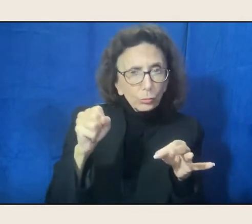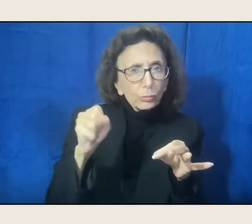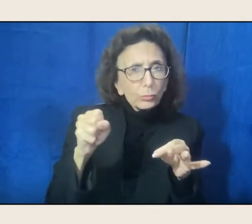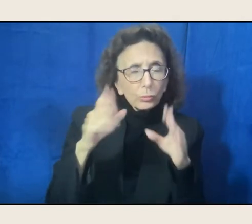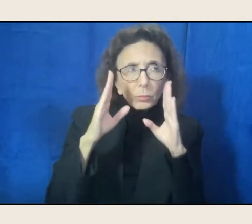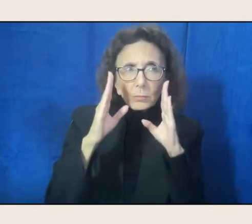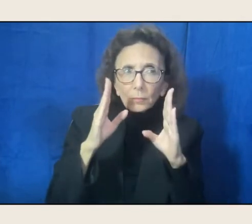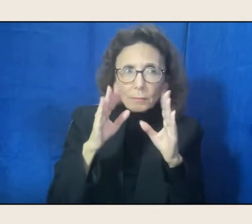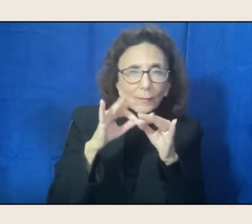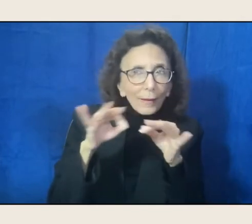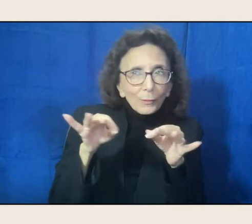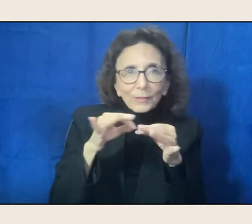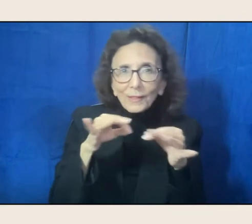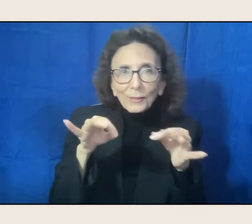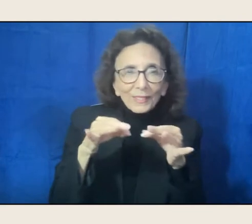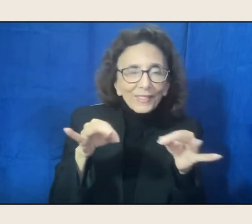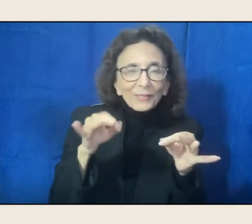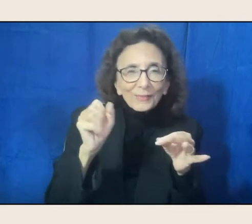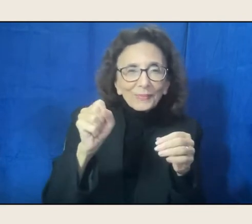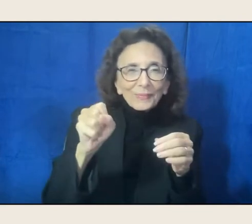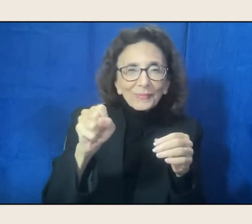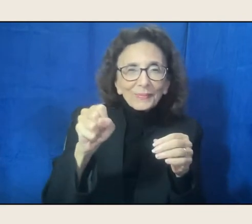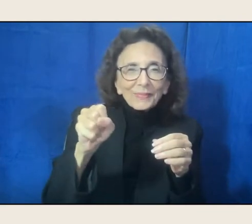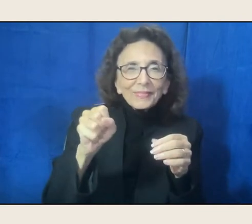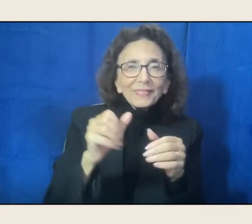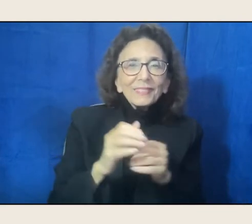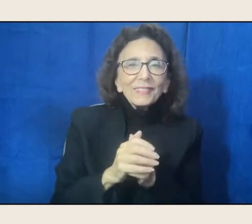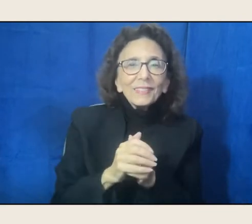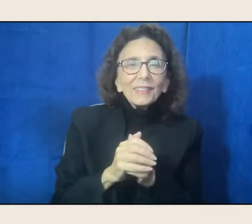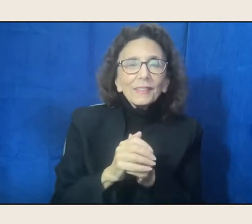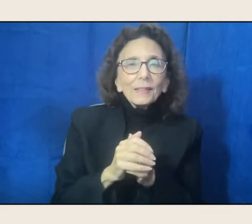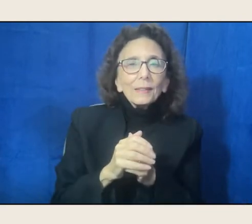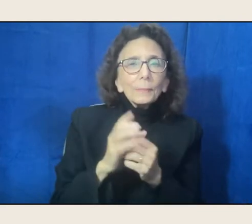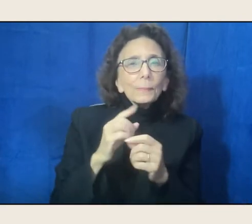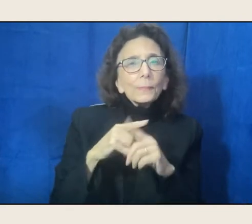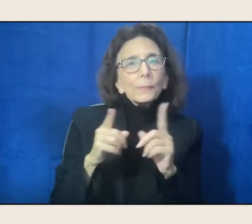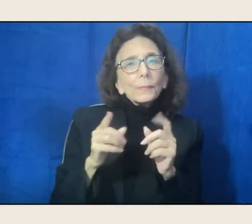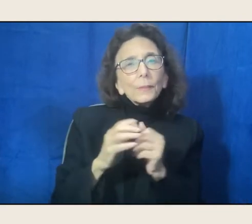But it wasn't really, it surprised me.